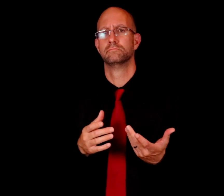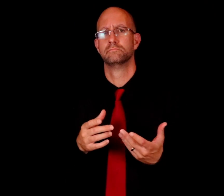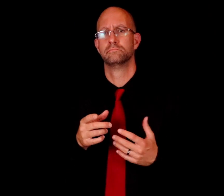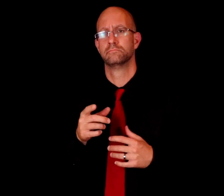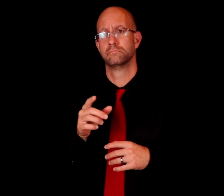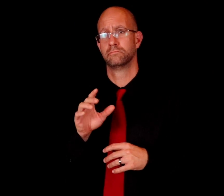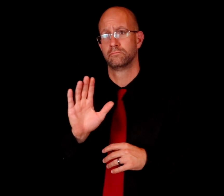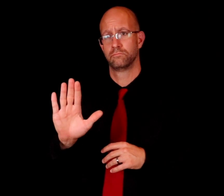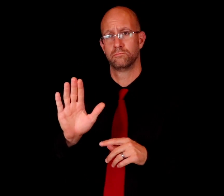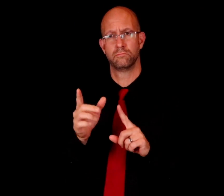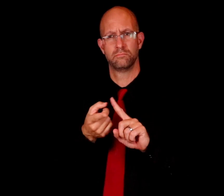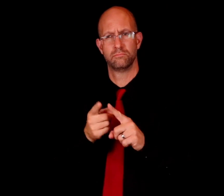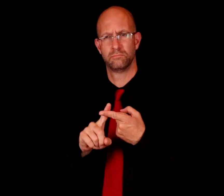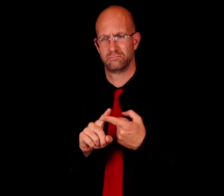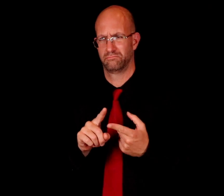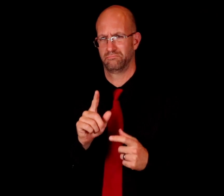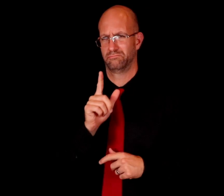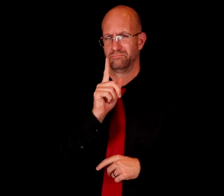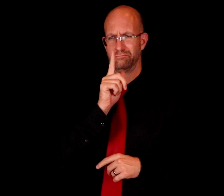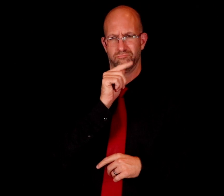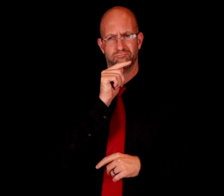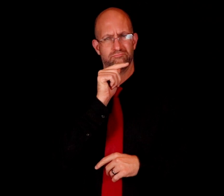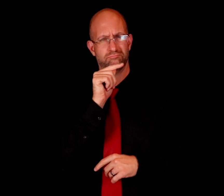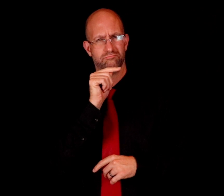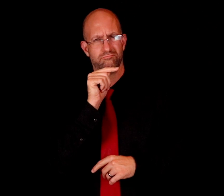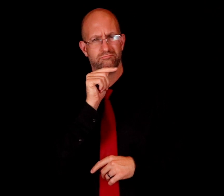YOUR FRIEND WHO?